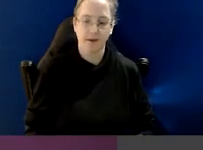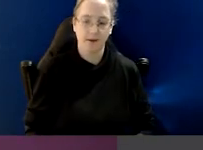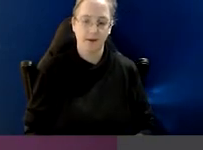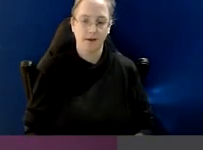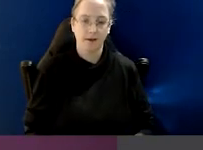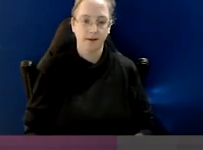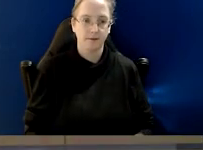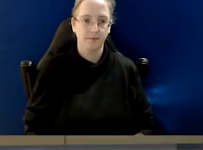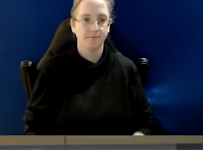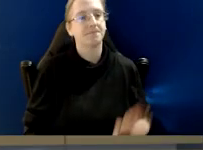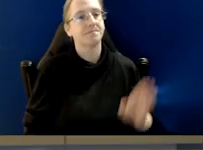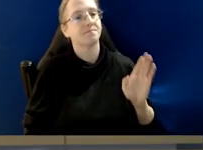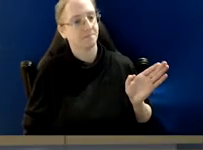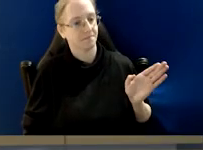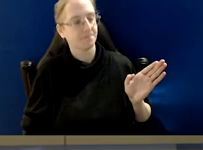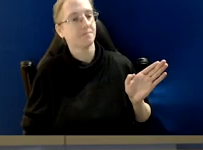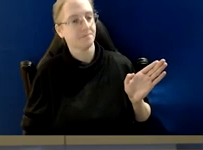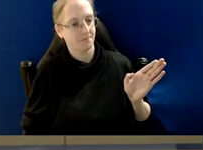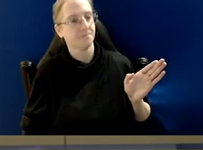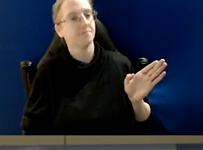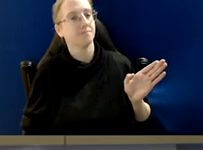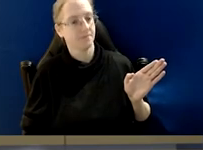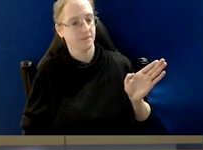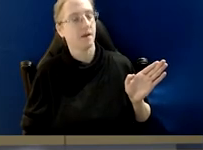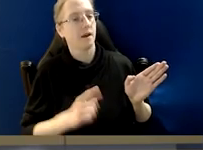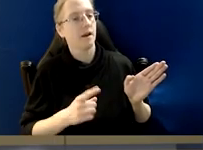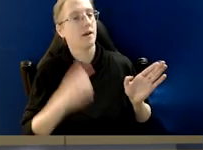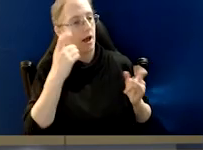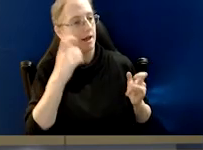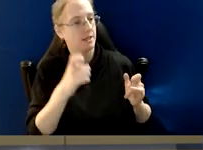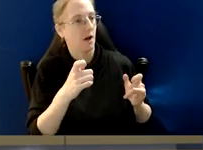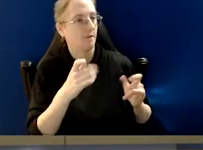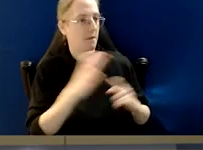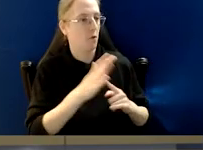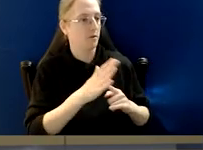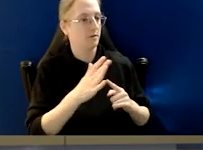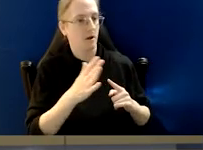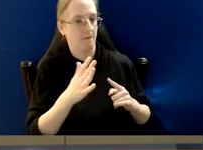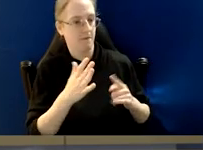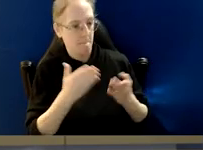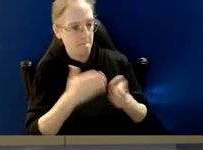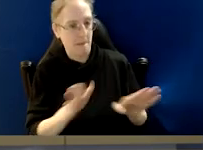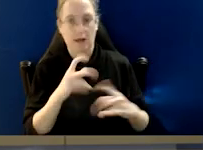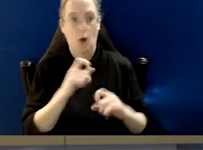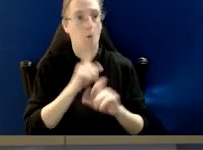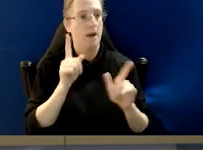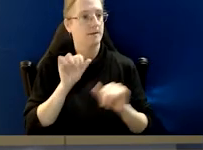And just on that topic of the importance of the public facing work that the integrity agencies do